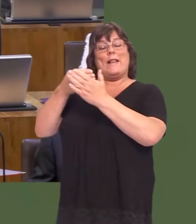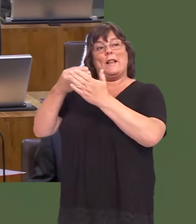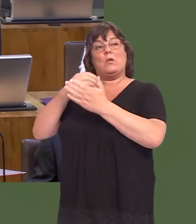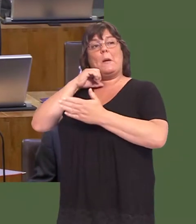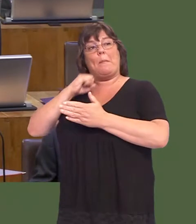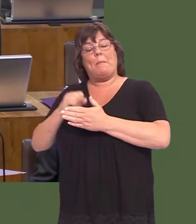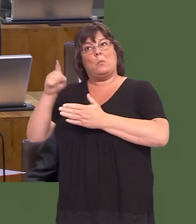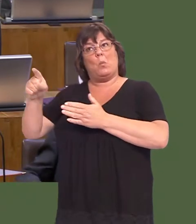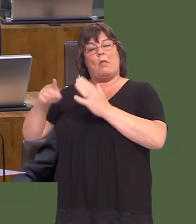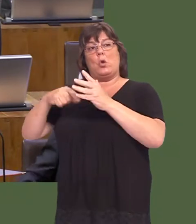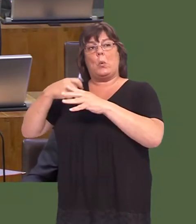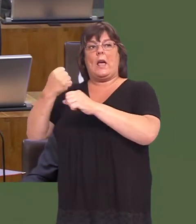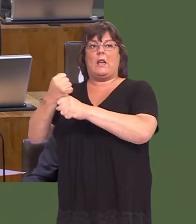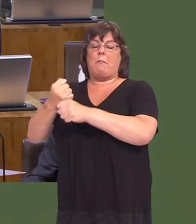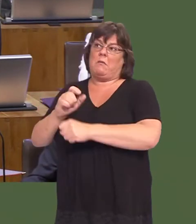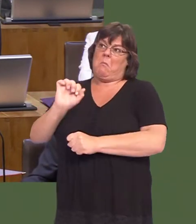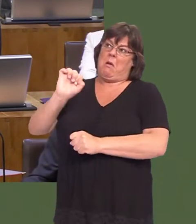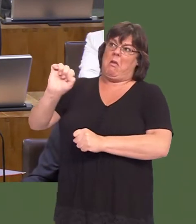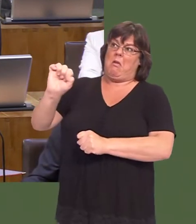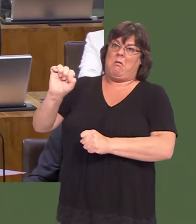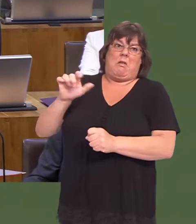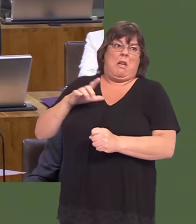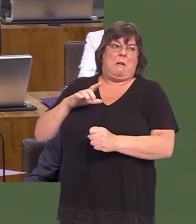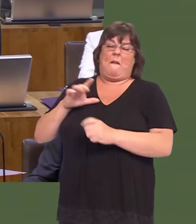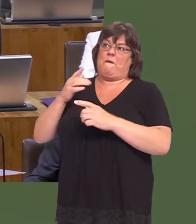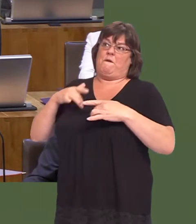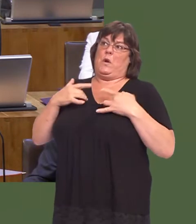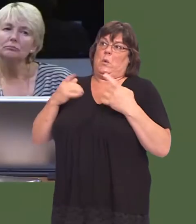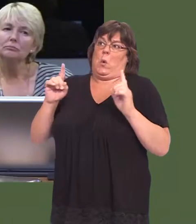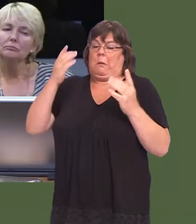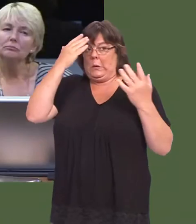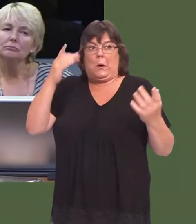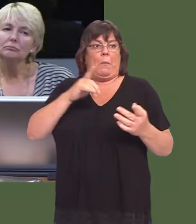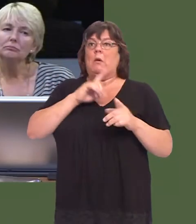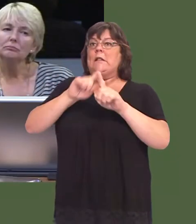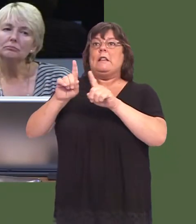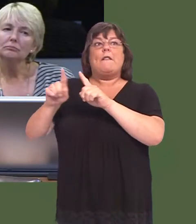I donít know what their view is, if Iím honest with the leader of Plaid Cymru, on the pay cap. Iíve heard different views from different Ministers at different times.